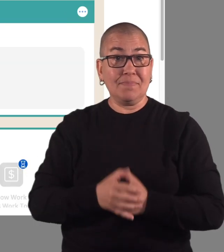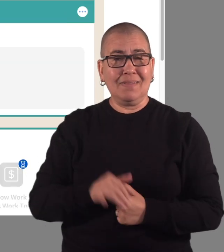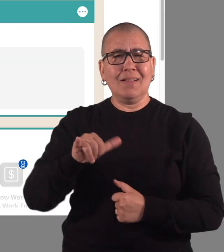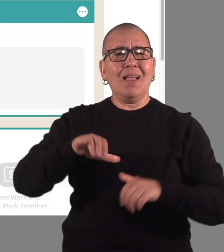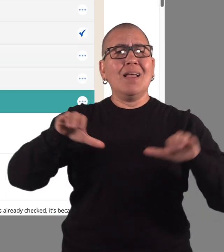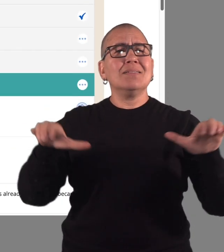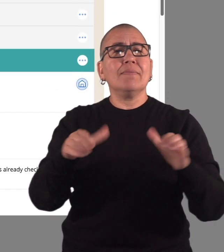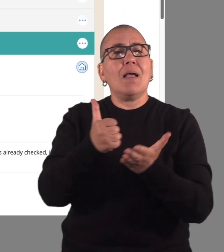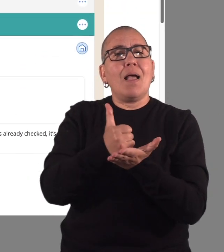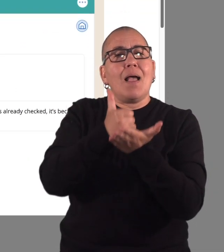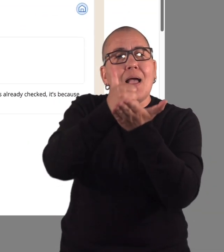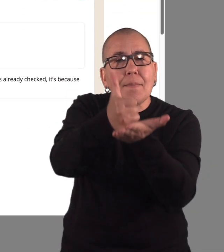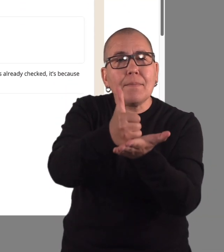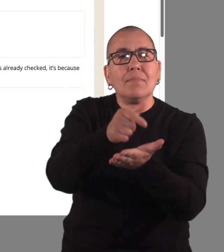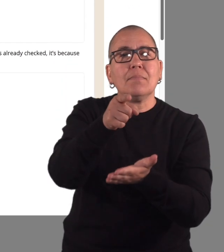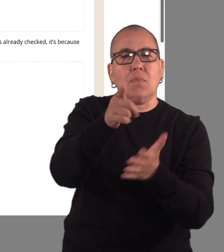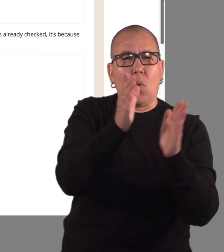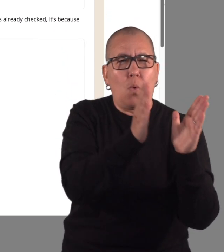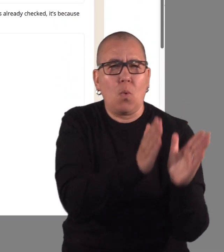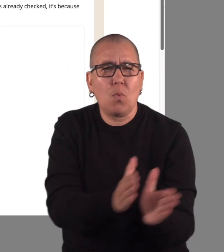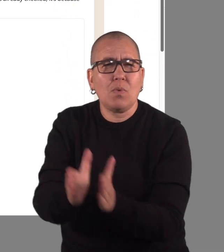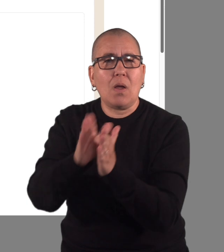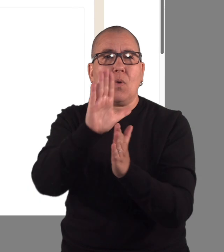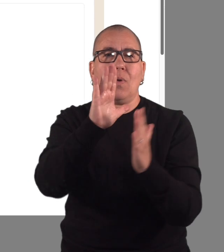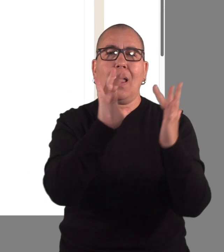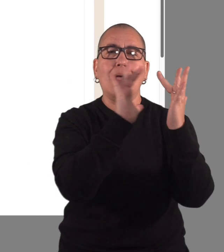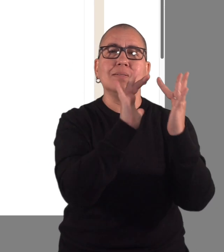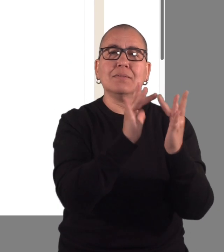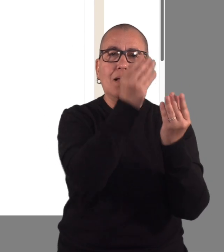This activity helps you organize your contacts